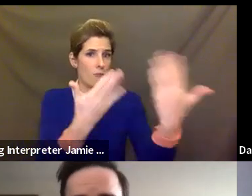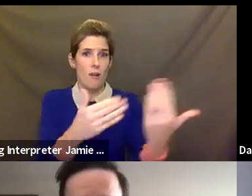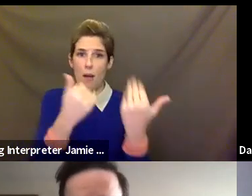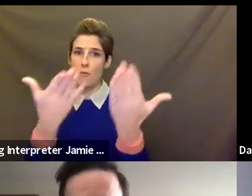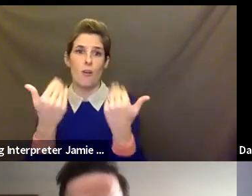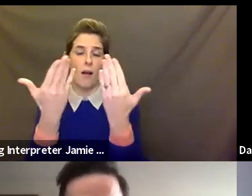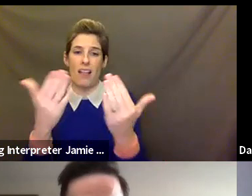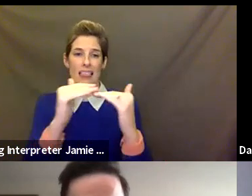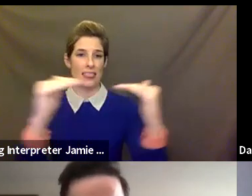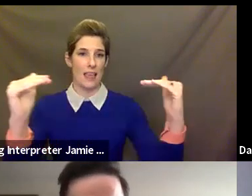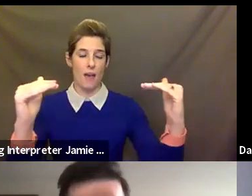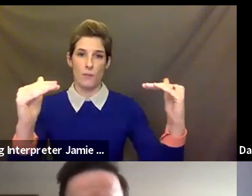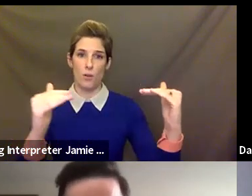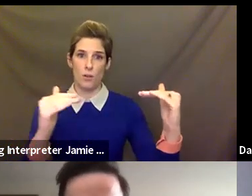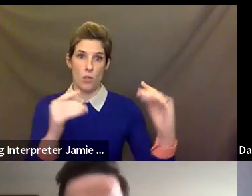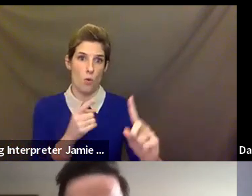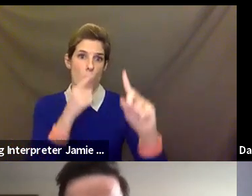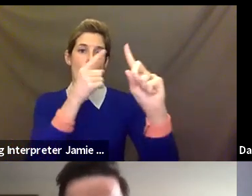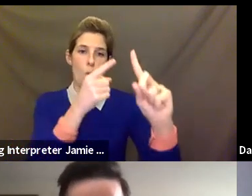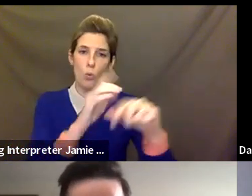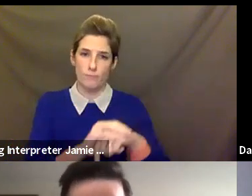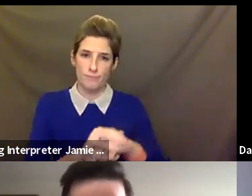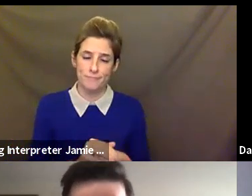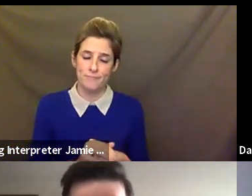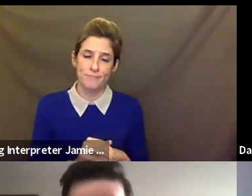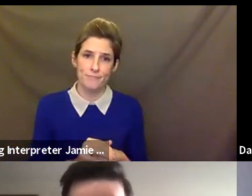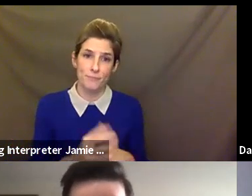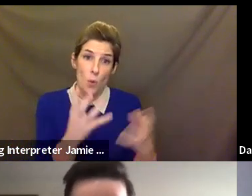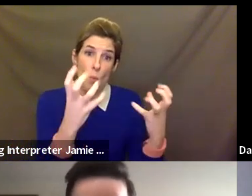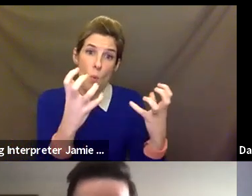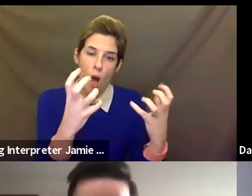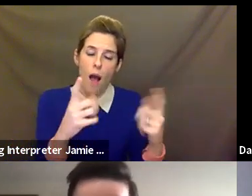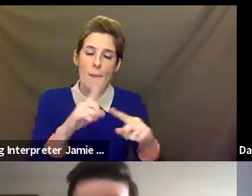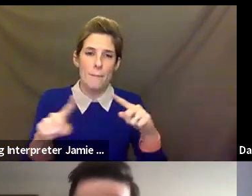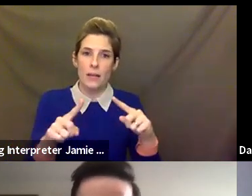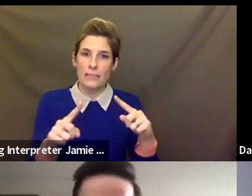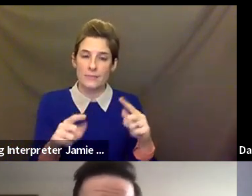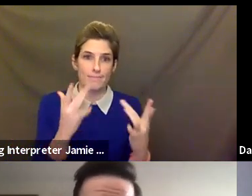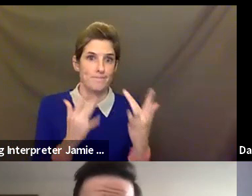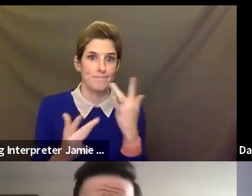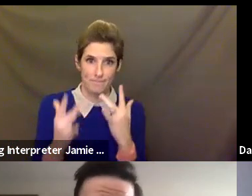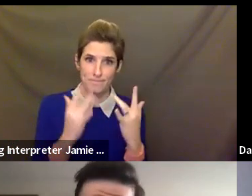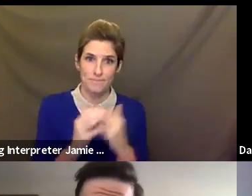of arts instruction, predominantly theater instruction, that they desire with excellent teachers. So we